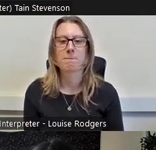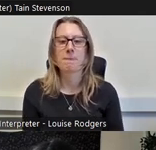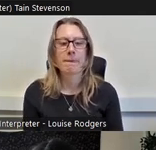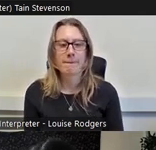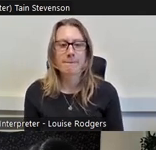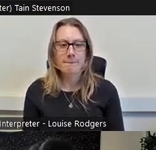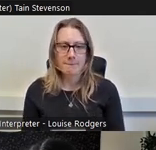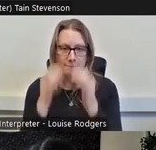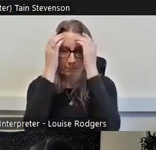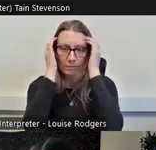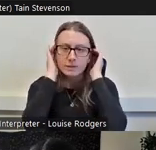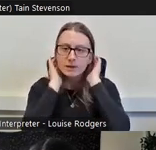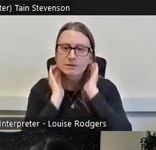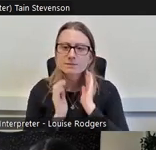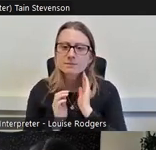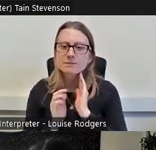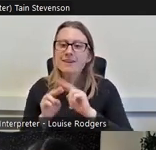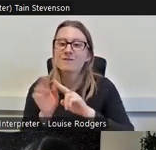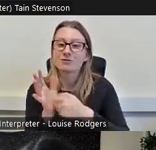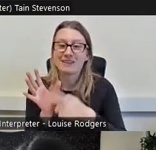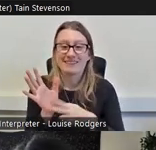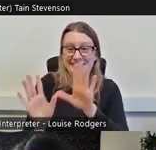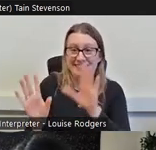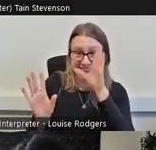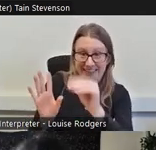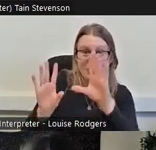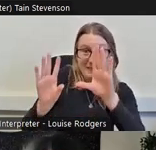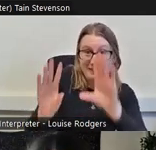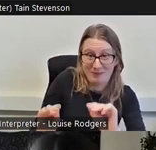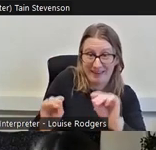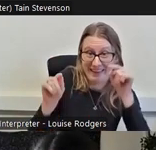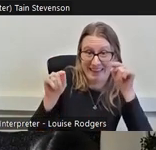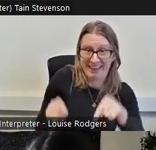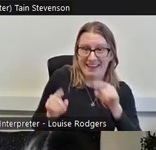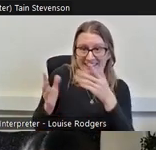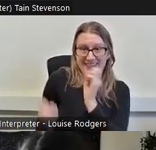And that's we're stopping for now. Yes, okay, that's our brief introduction,